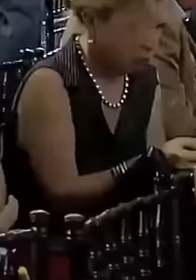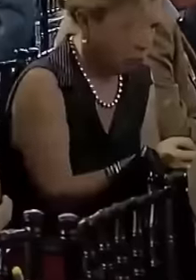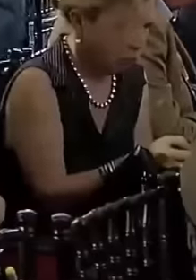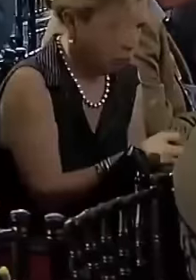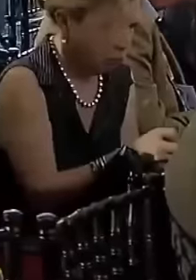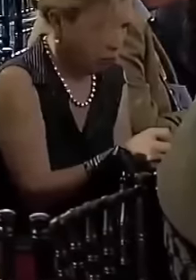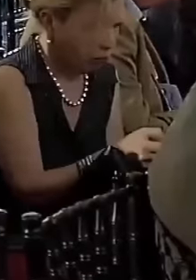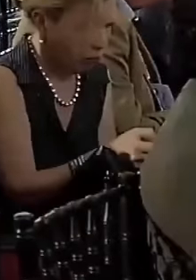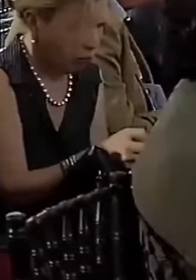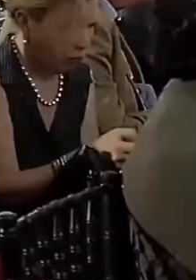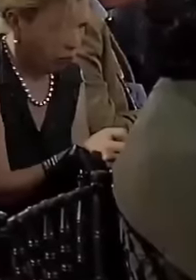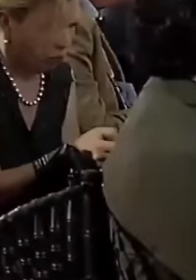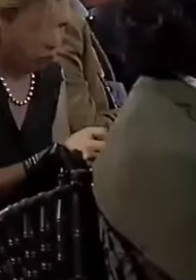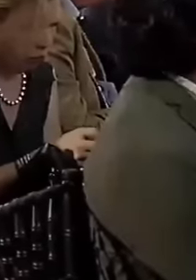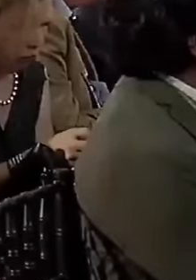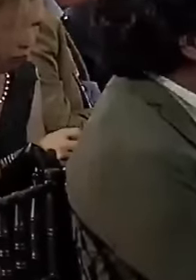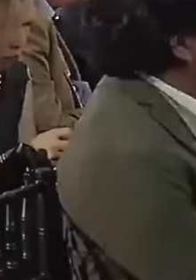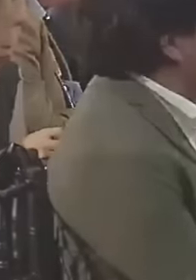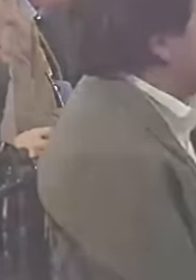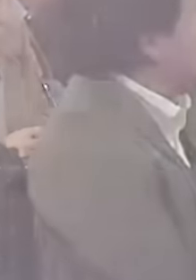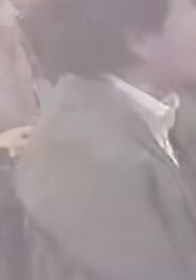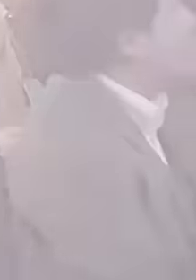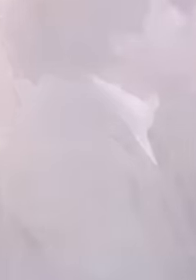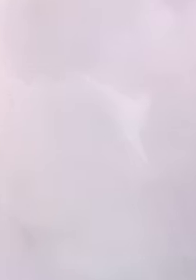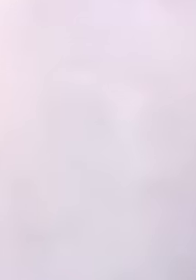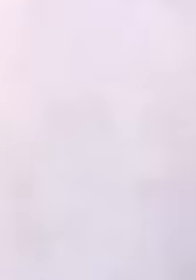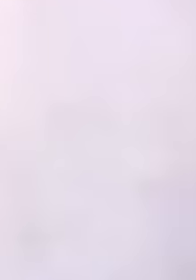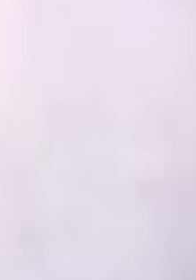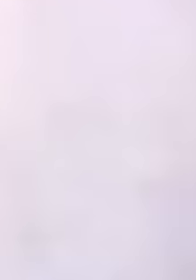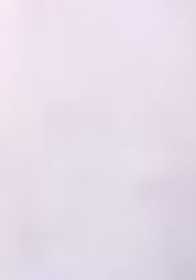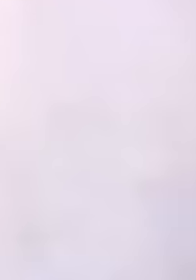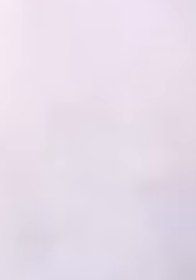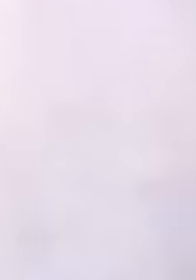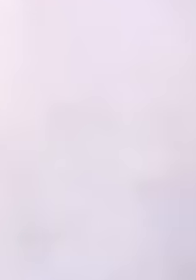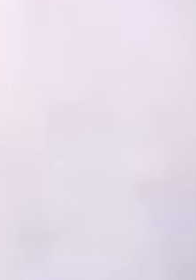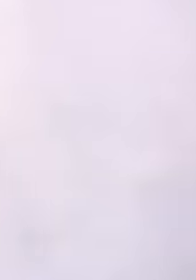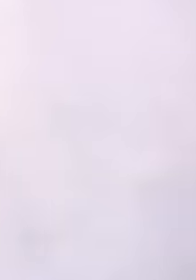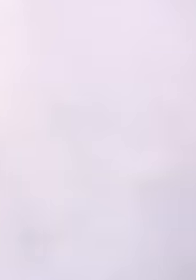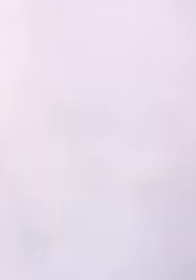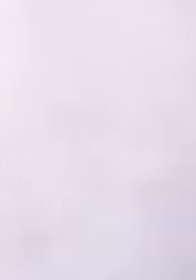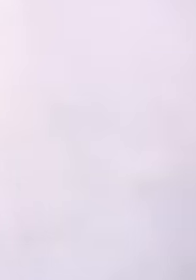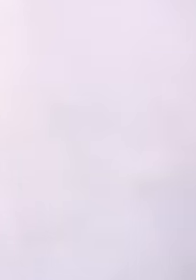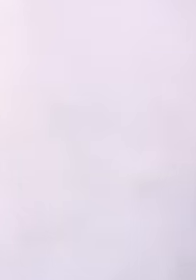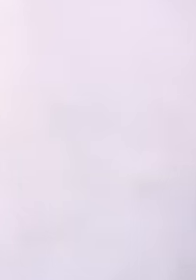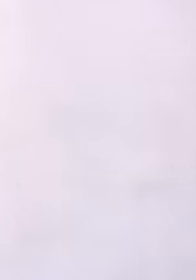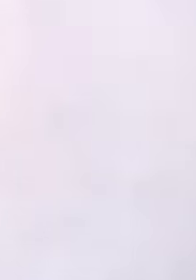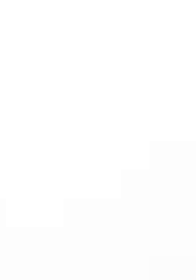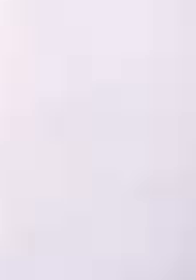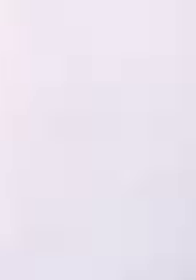subject of debate and controversy, especially in relation to the budget assigned to said